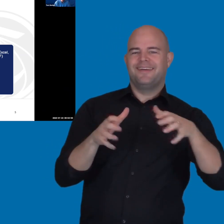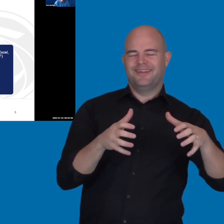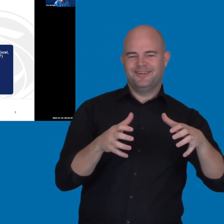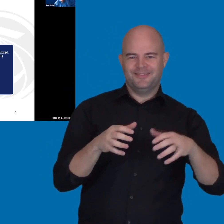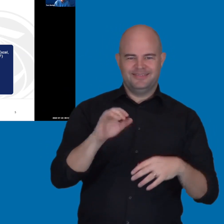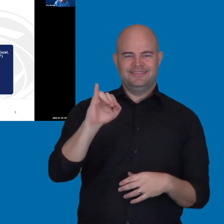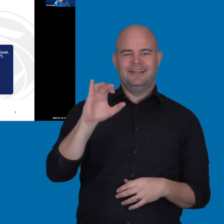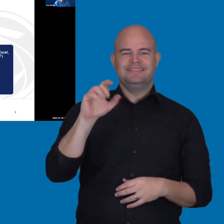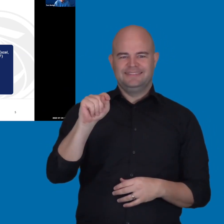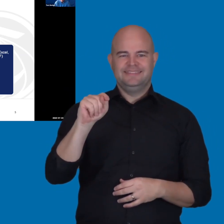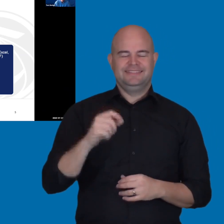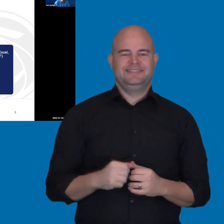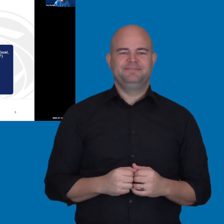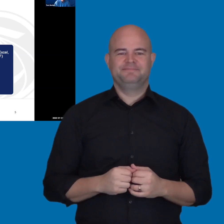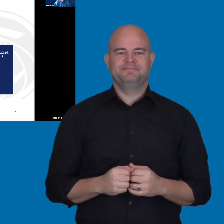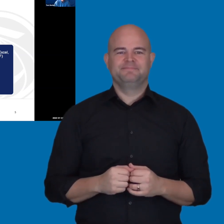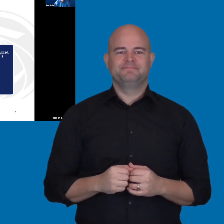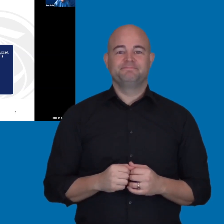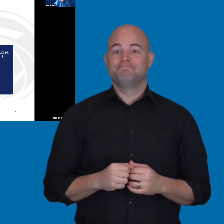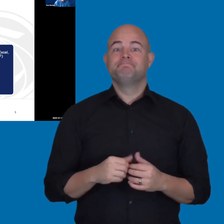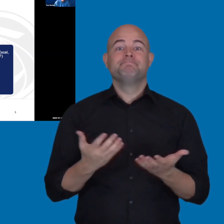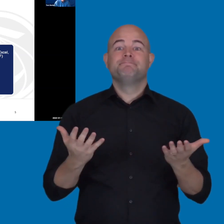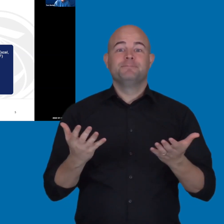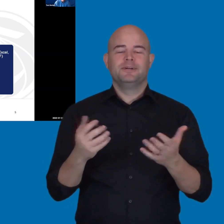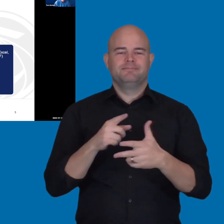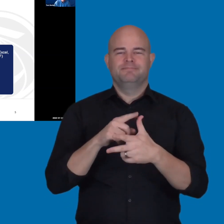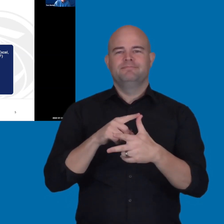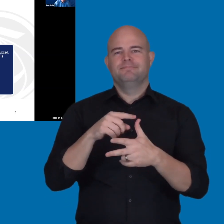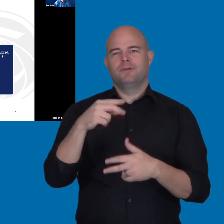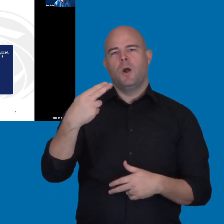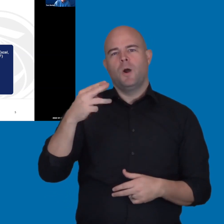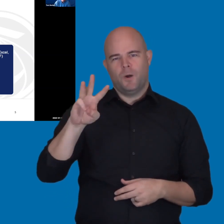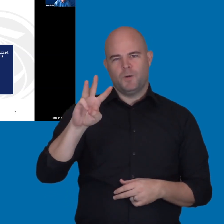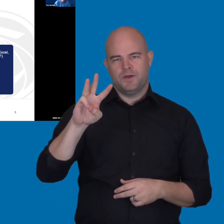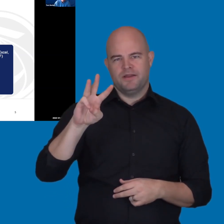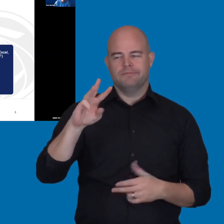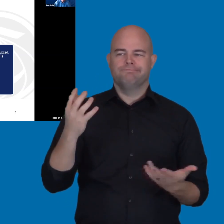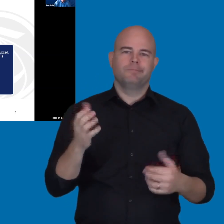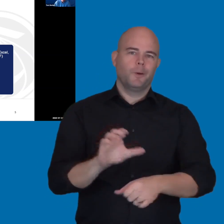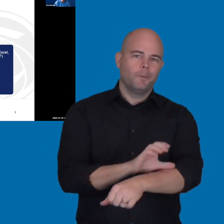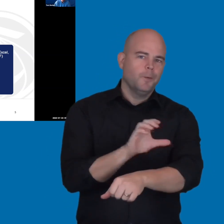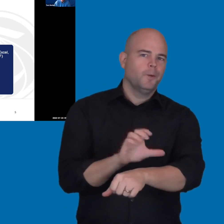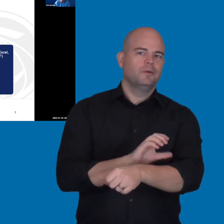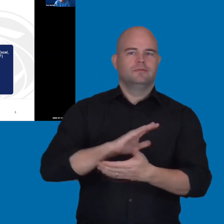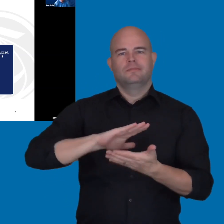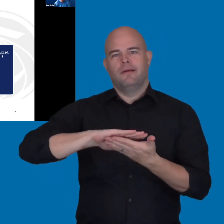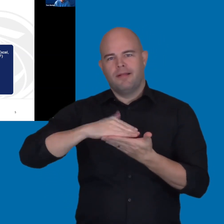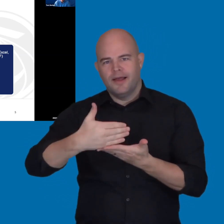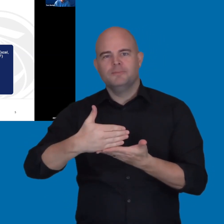And that includes, the first one is hardware. This is things such as computers and laptops,